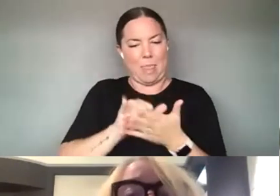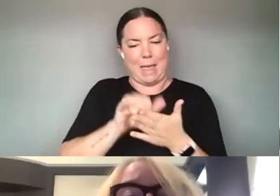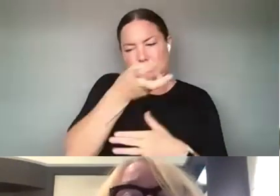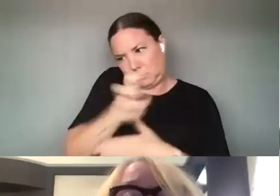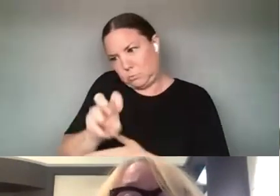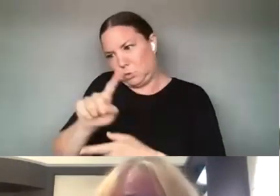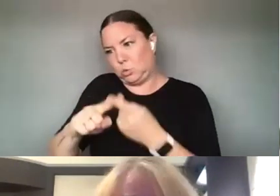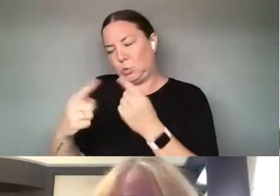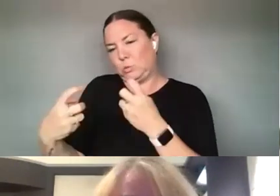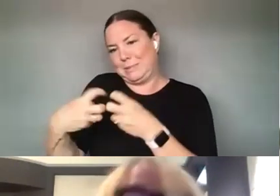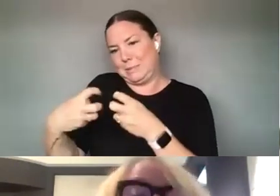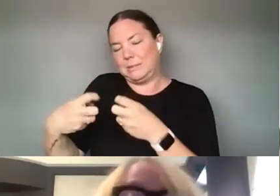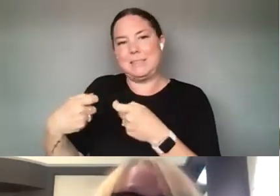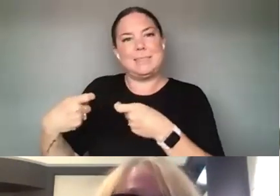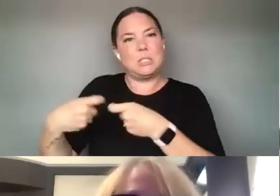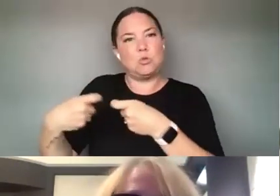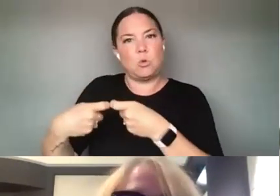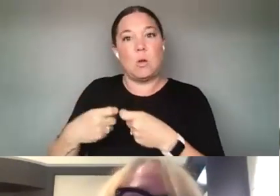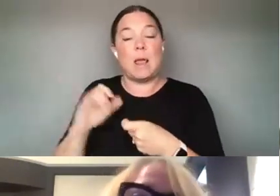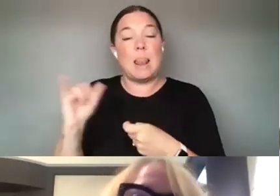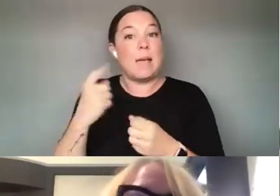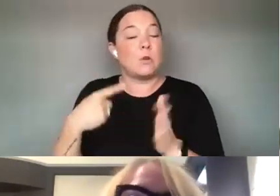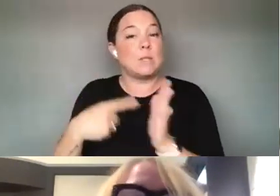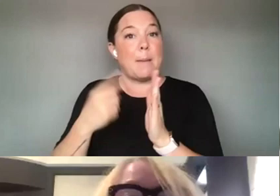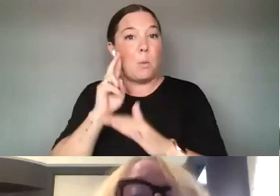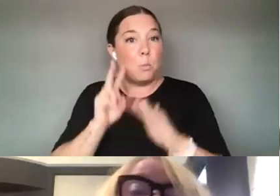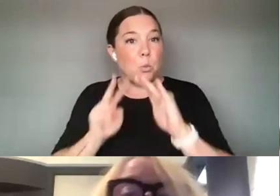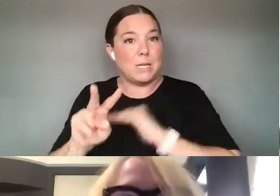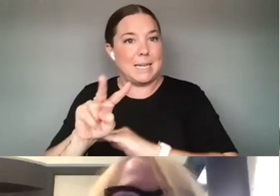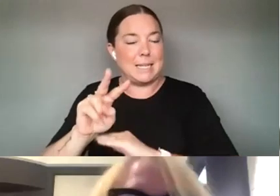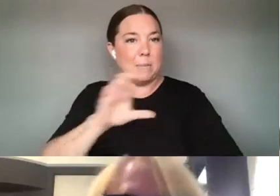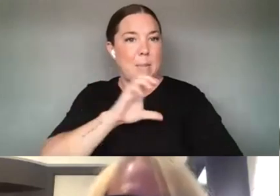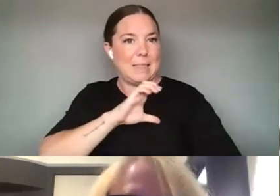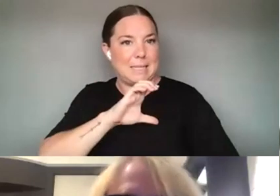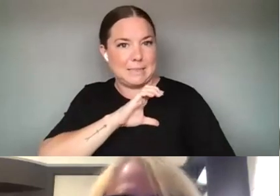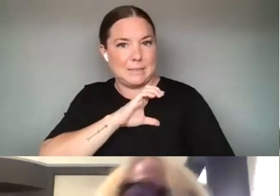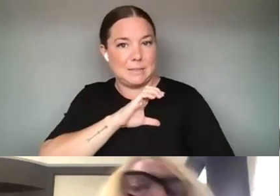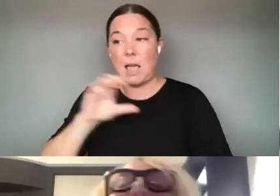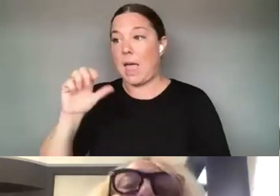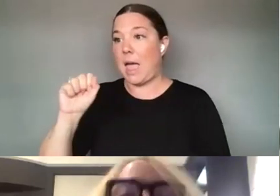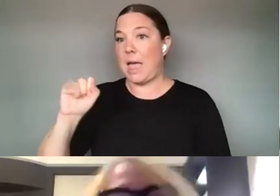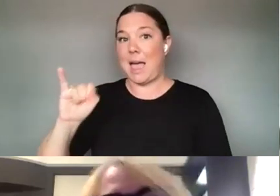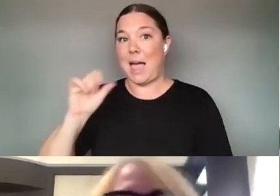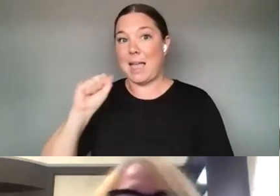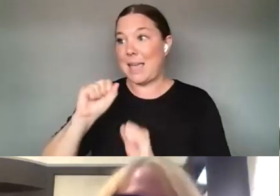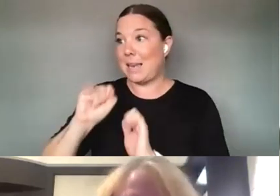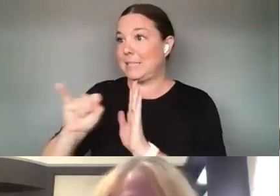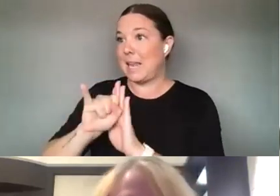THINGS LIKE PREDICTIVE POLICING, IF YOU LOOK AT AI THAT PROCLAIMS IT CAN IDENTIFY THE GAY FACE,